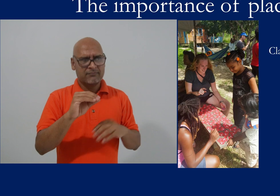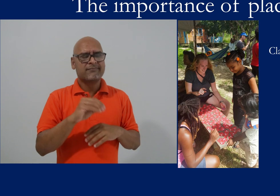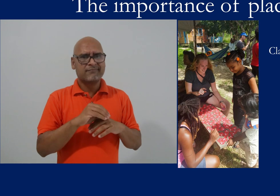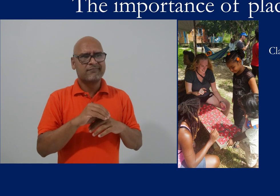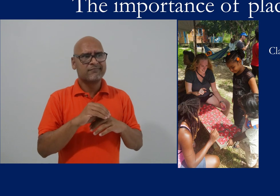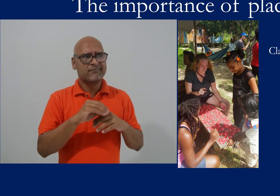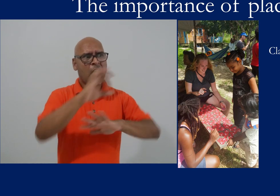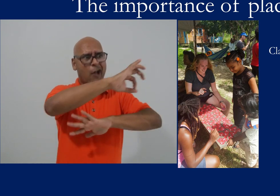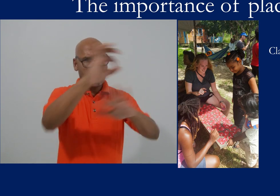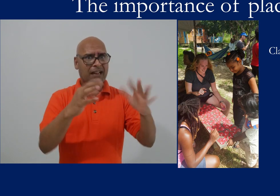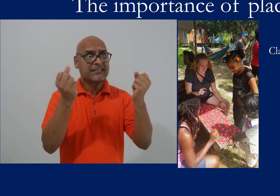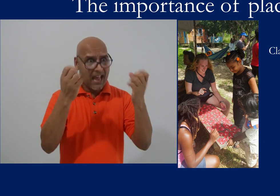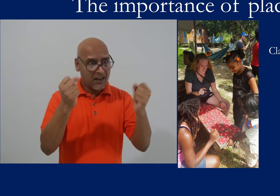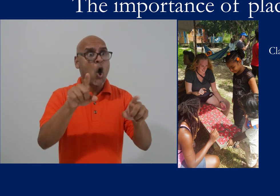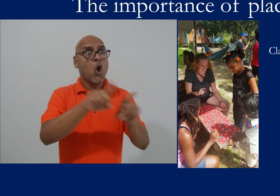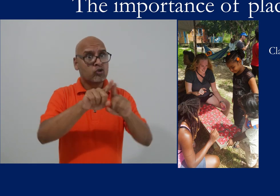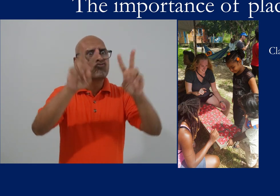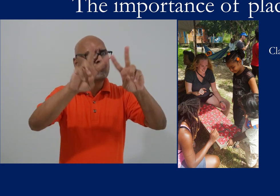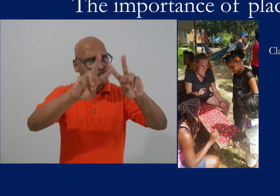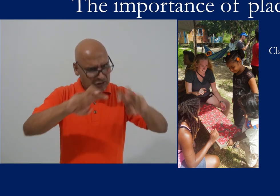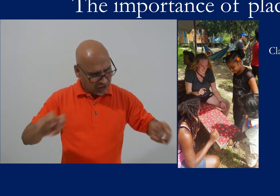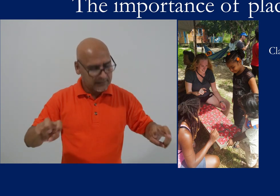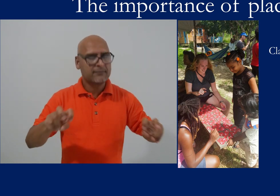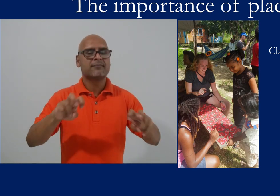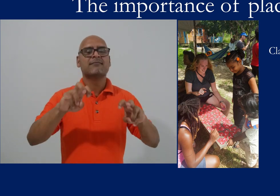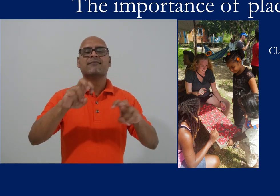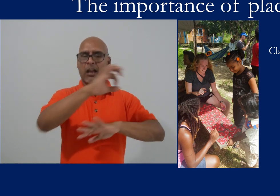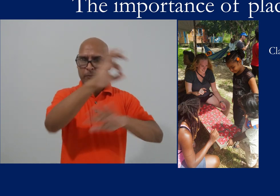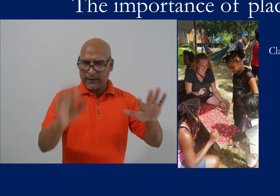At the University of the West Indies we teach our students about Caribbean sign languages and research